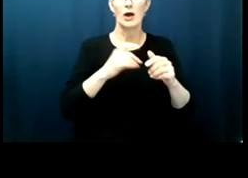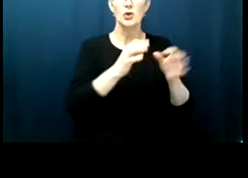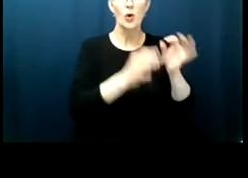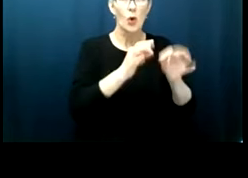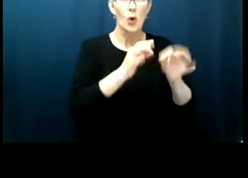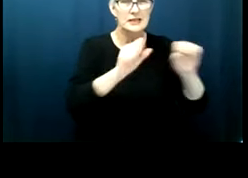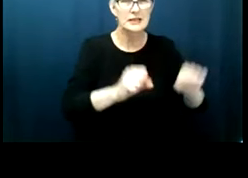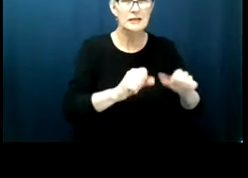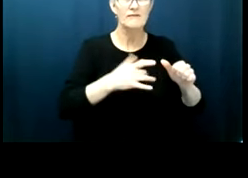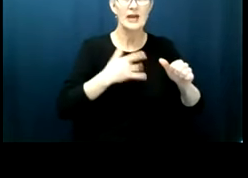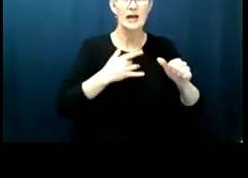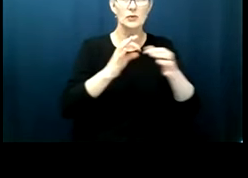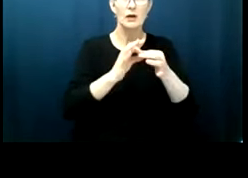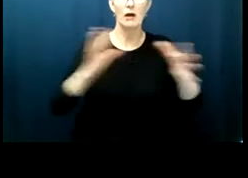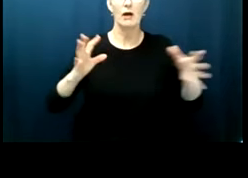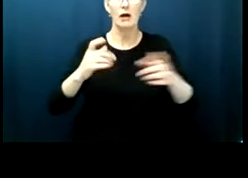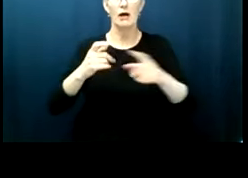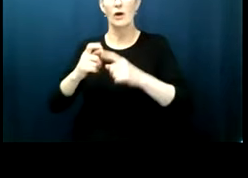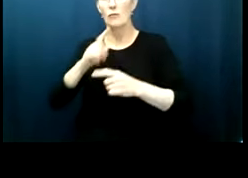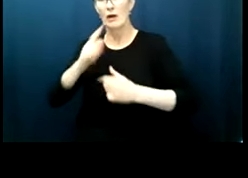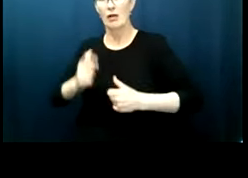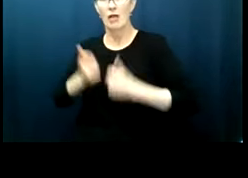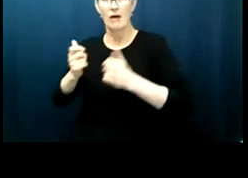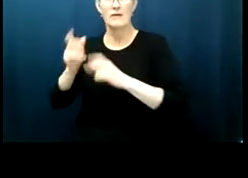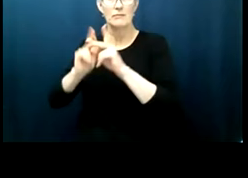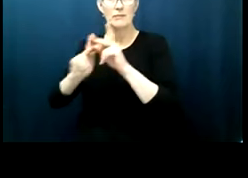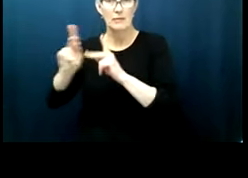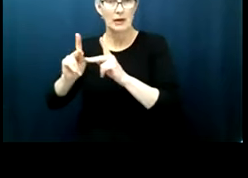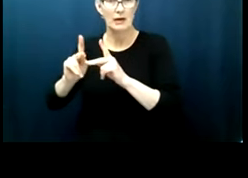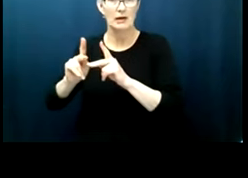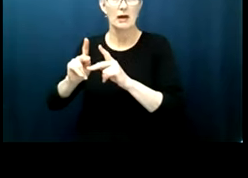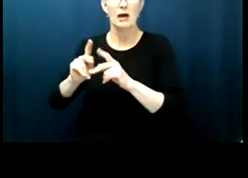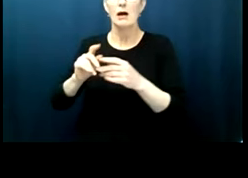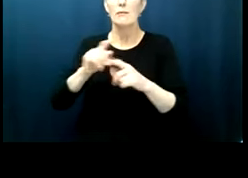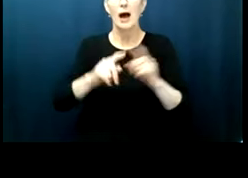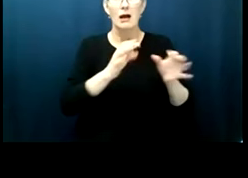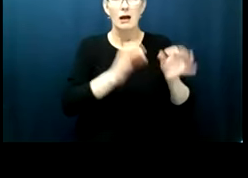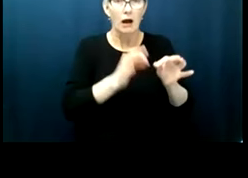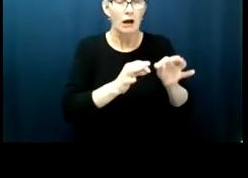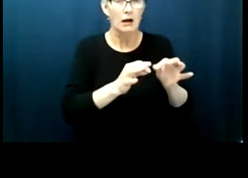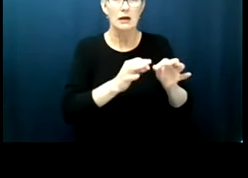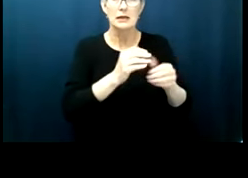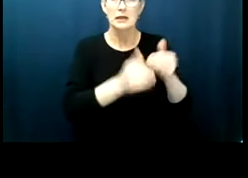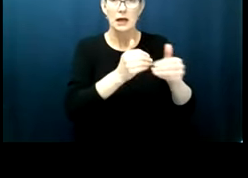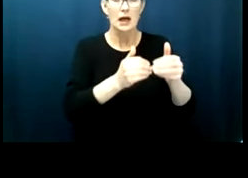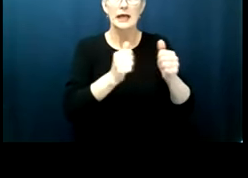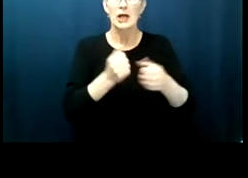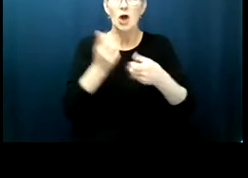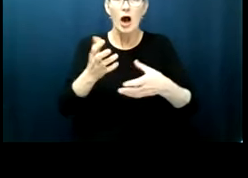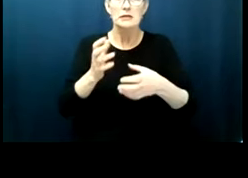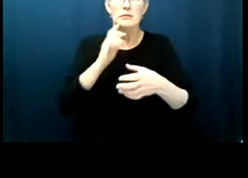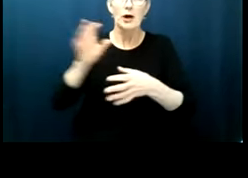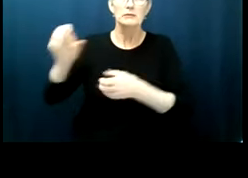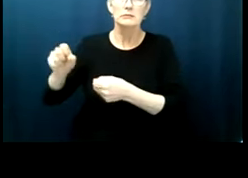happen somebody can be removed from their home or their livelihood or their family or their liberty